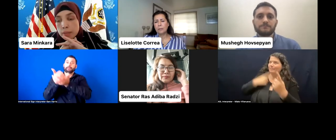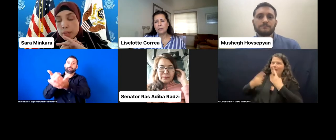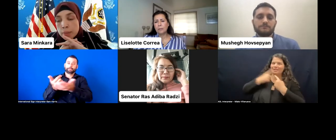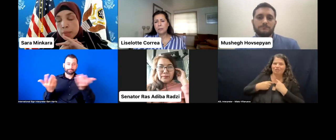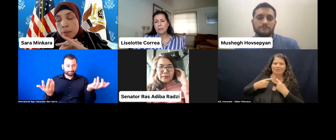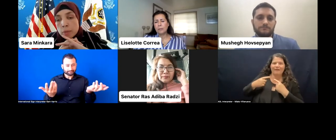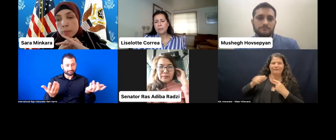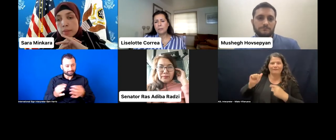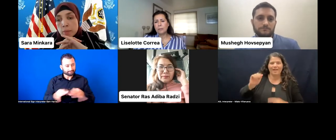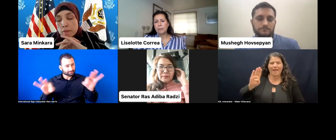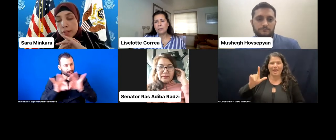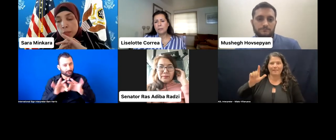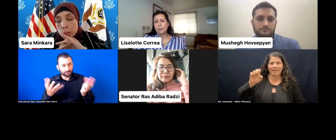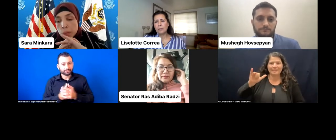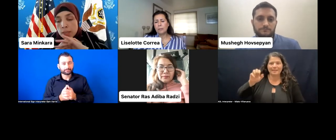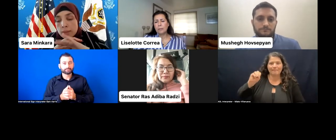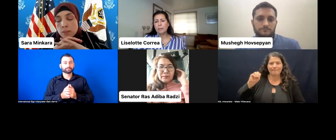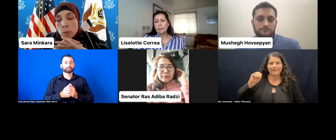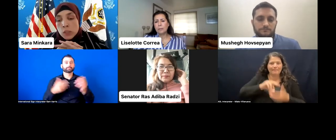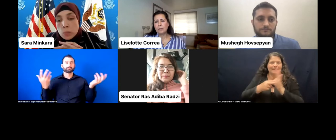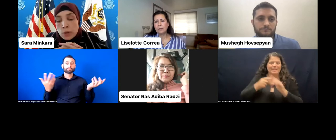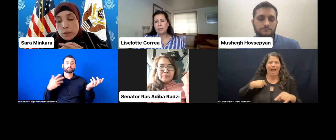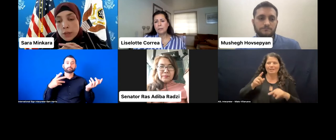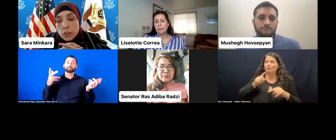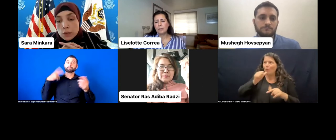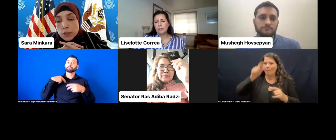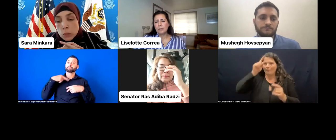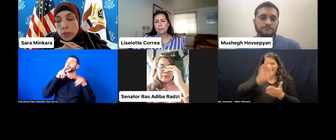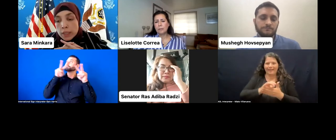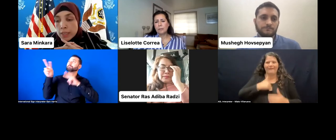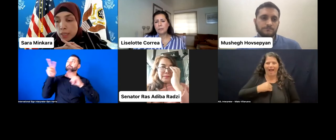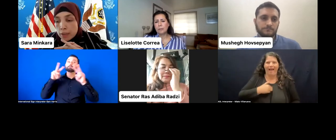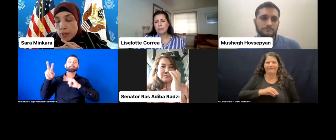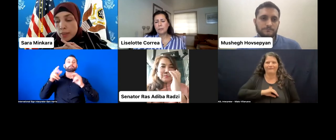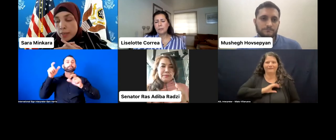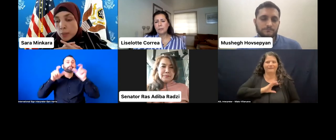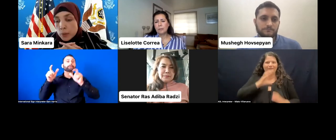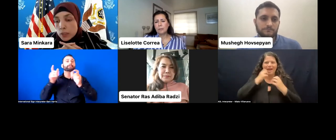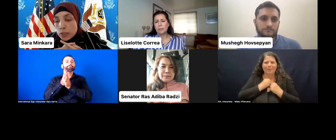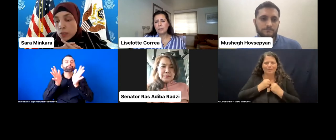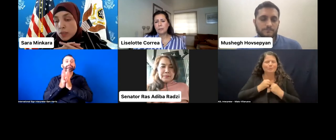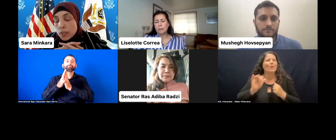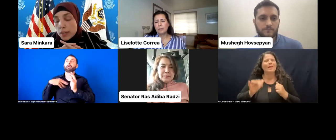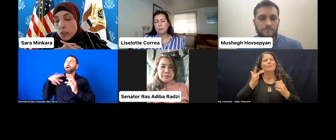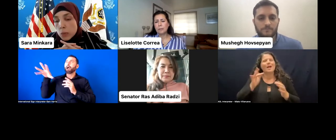I'm not going to be able to believe in my value. And this is why it's so important for each of us to really look at the next person sitting next to us